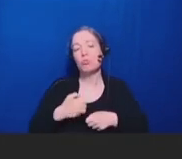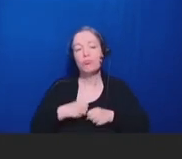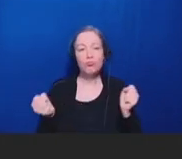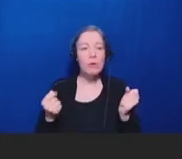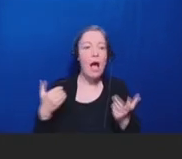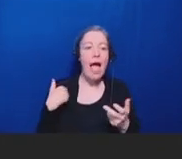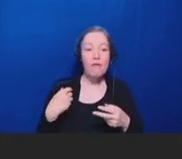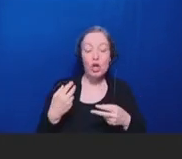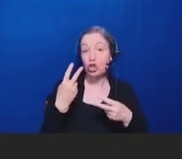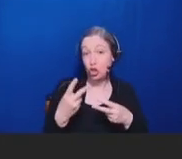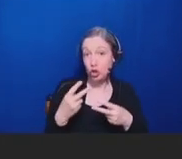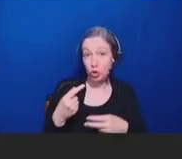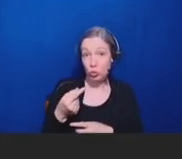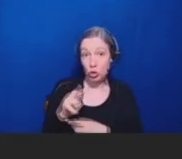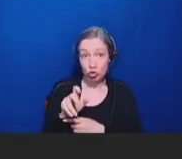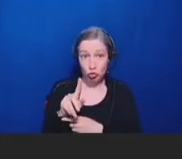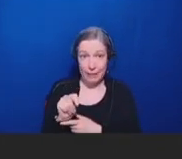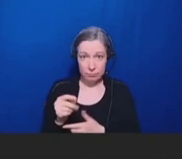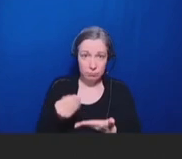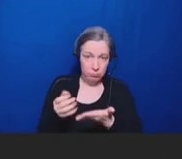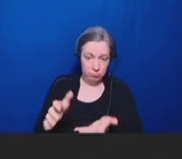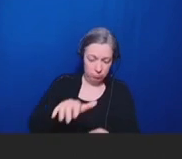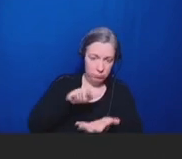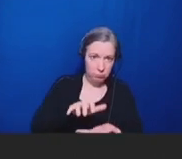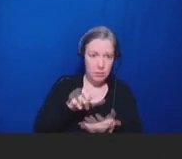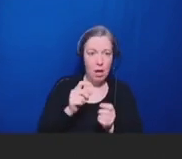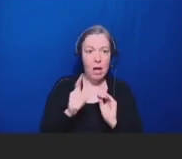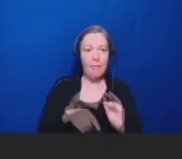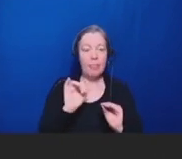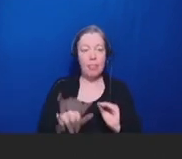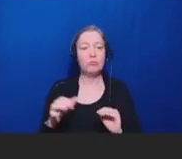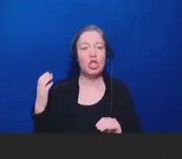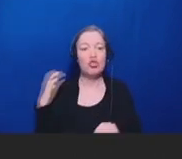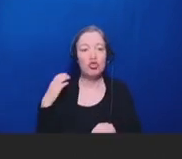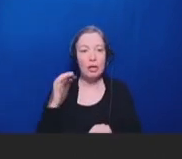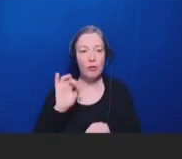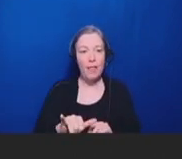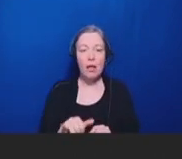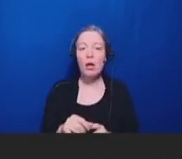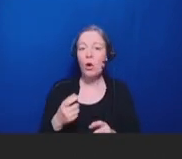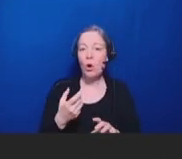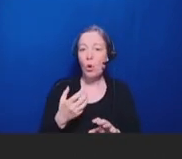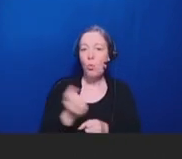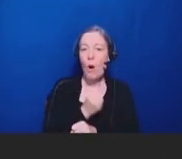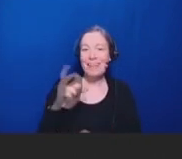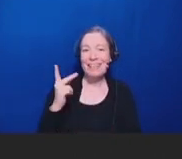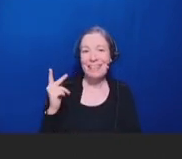of improving vaccine uptake. [unintelligible] One is a K01 Award through NIH's National